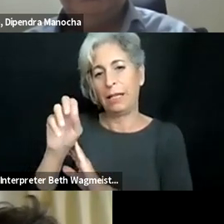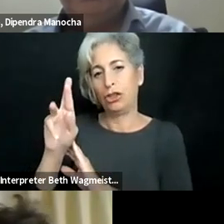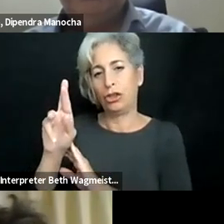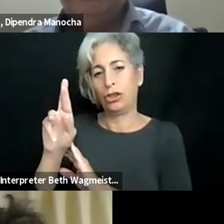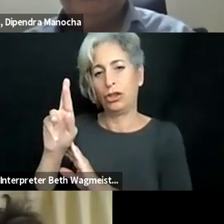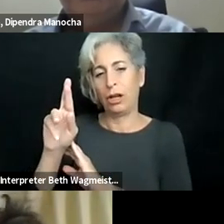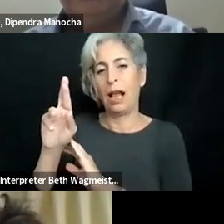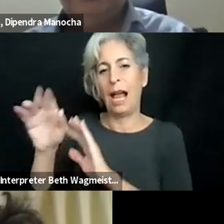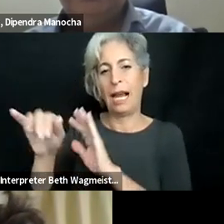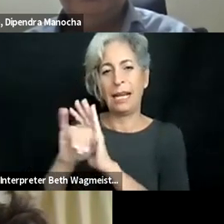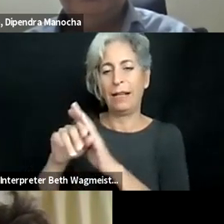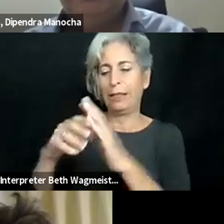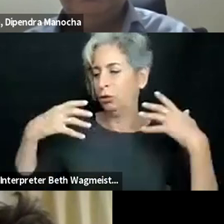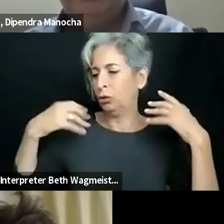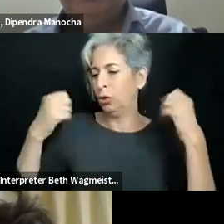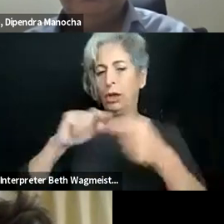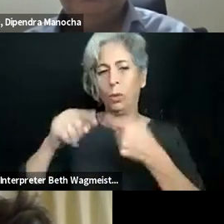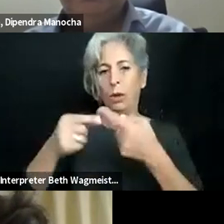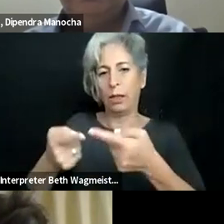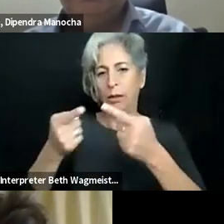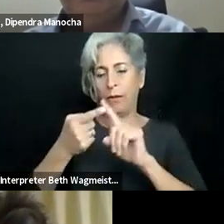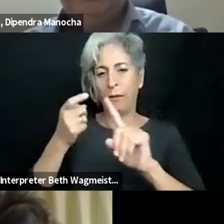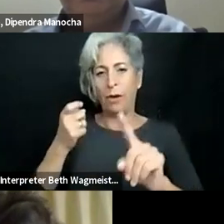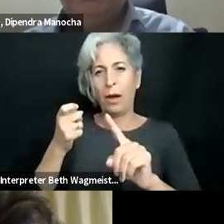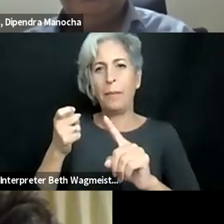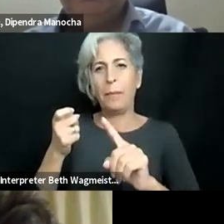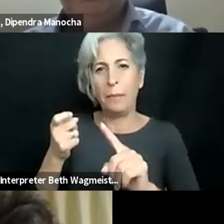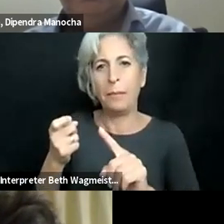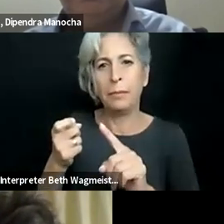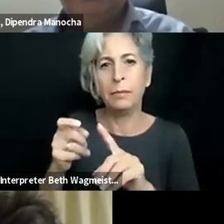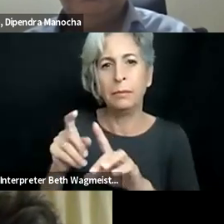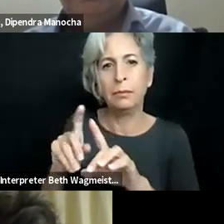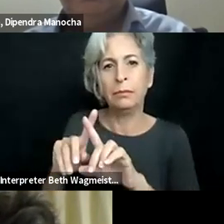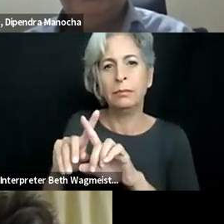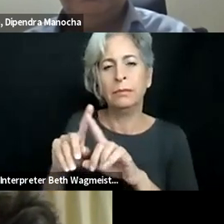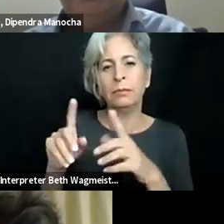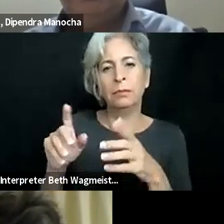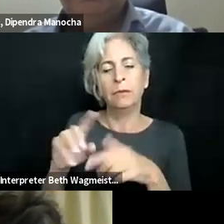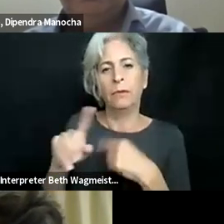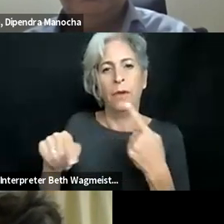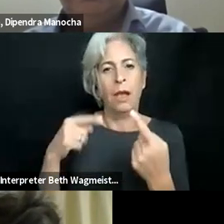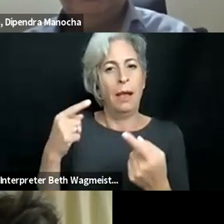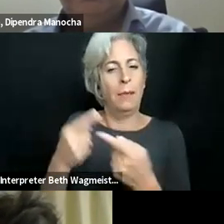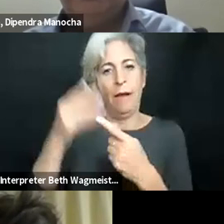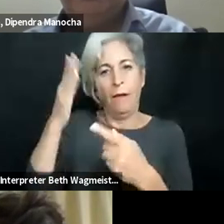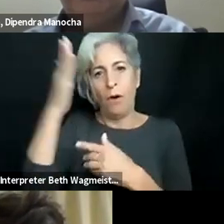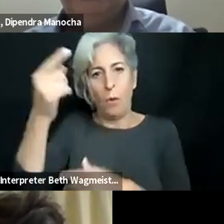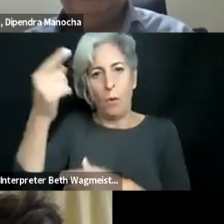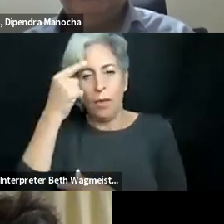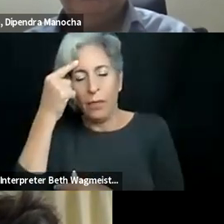student accessibility services department. As development practitioner I testify that change is much stronger when it